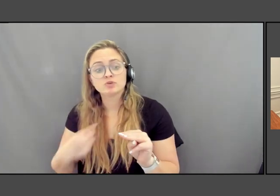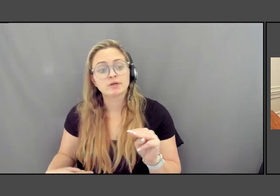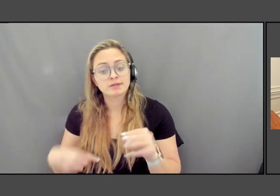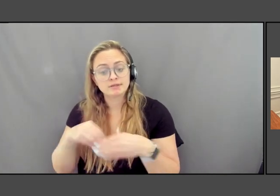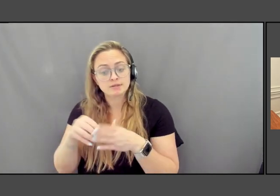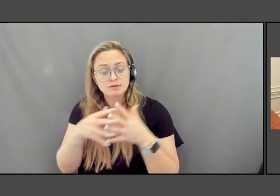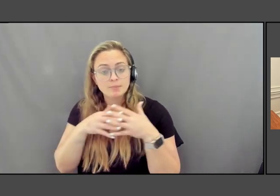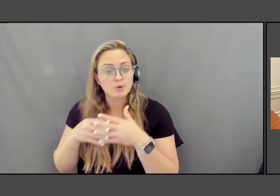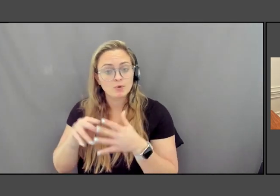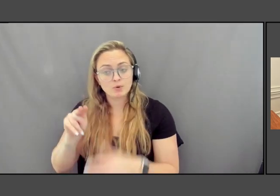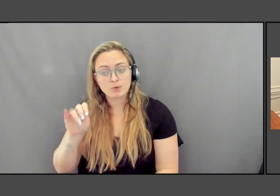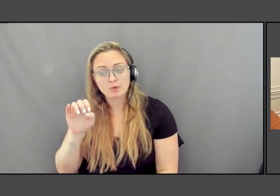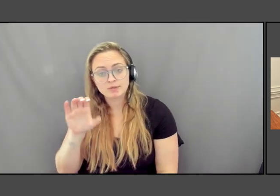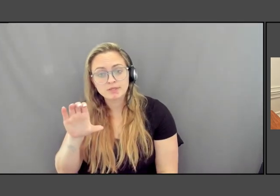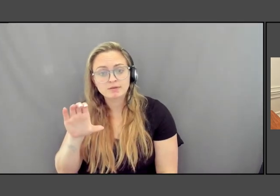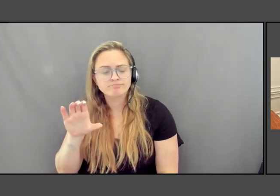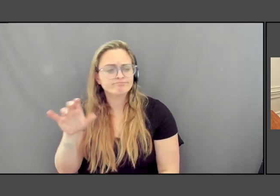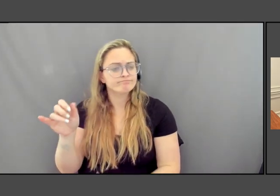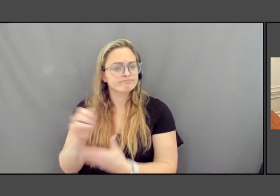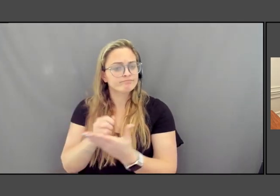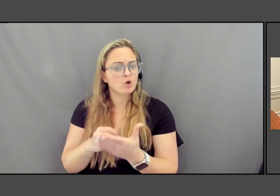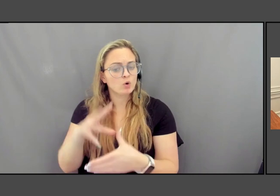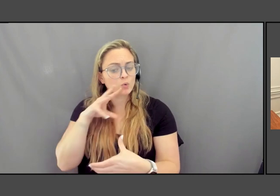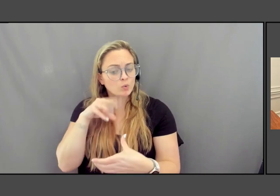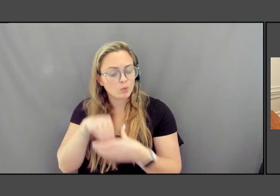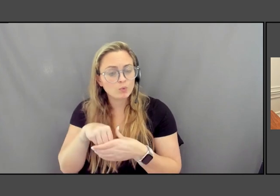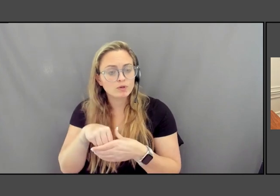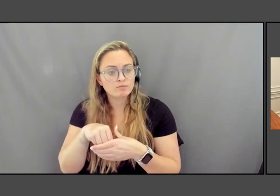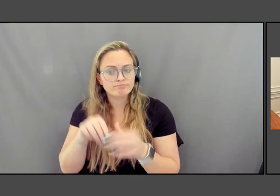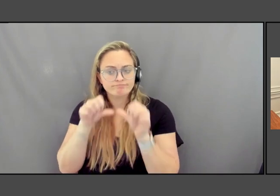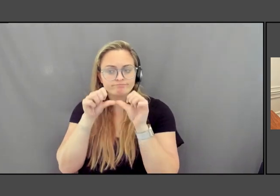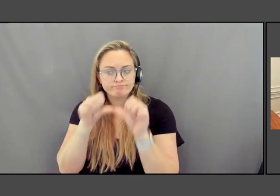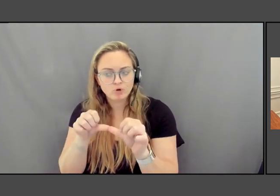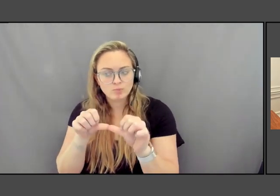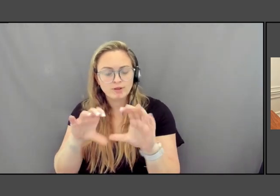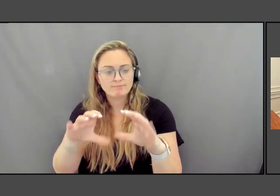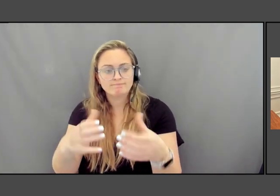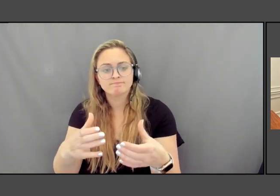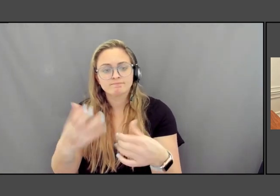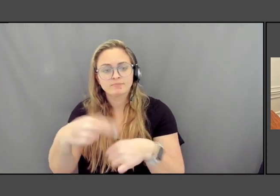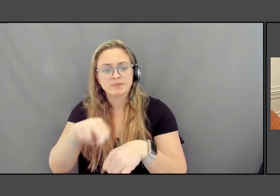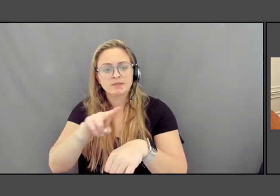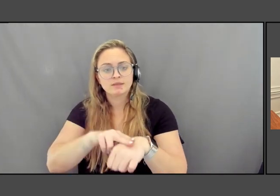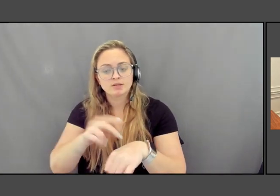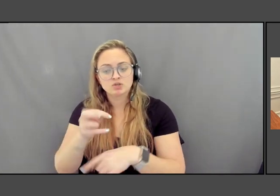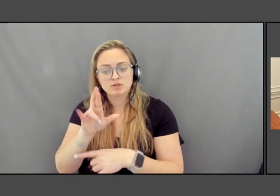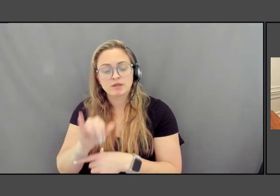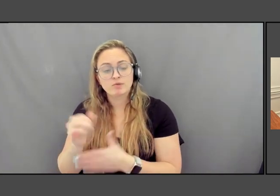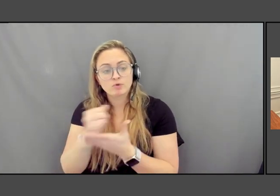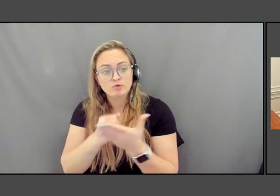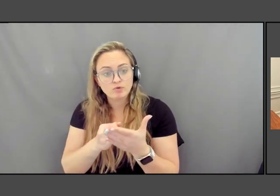And her artwork is included in the permanent collections of the National Gallery of Art, the Metropolitan Museum of Art,